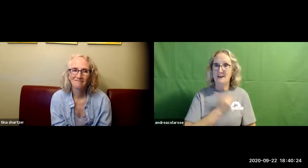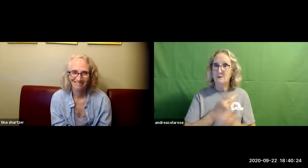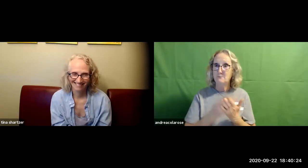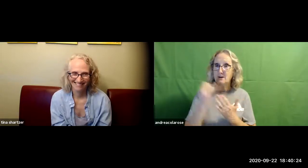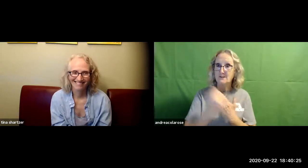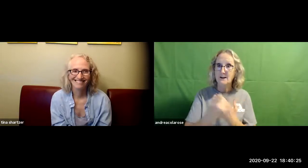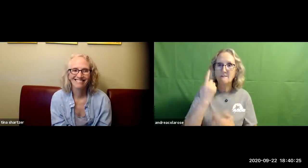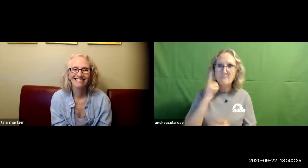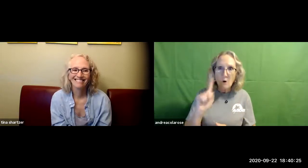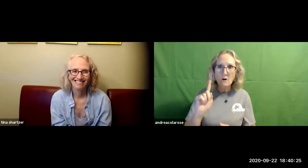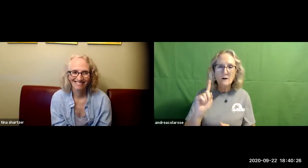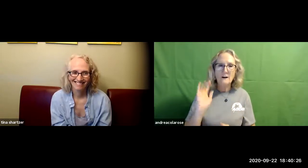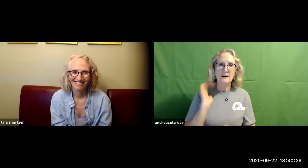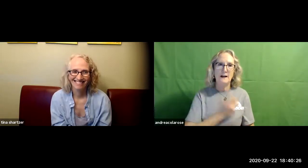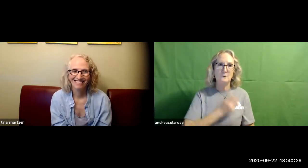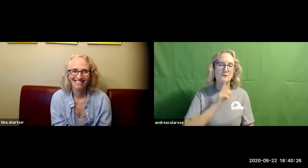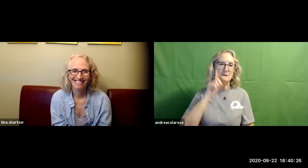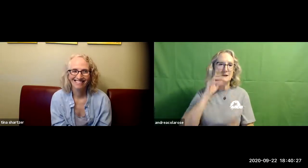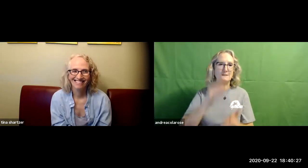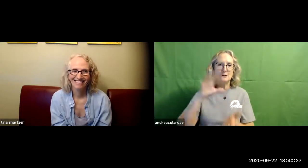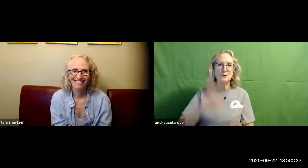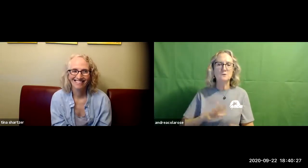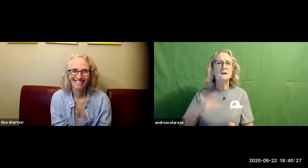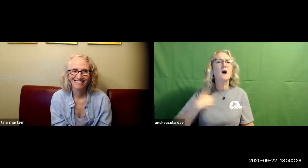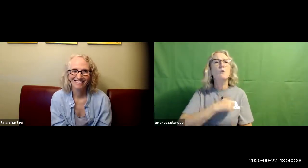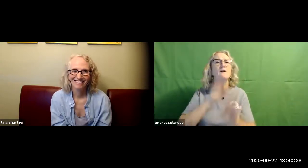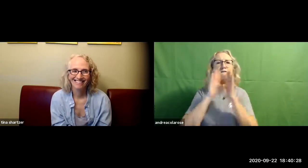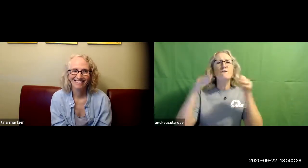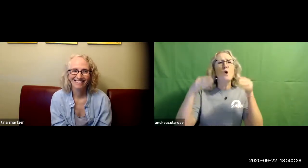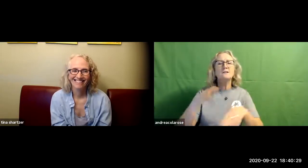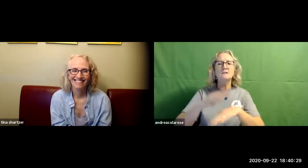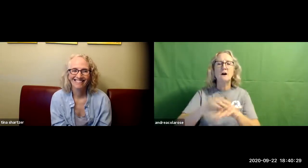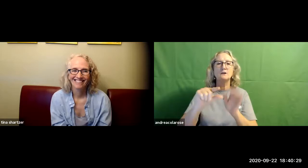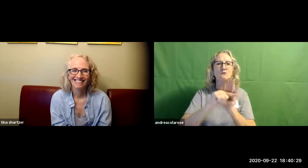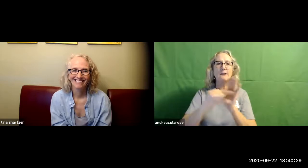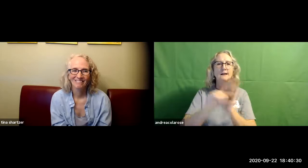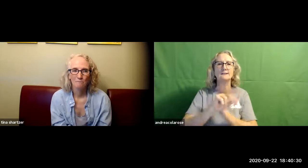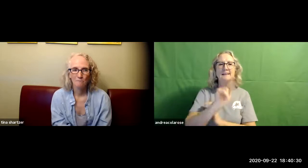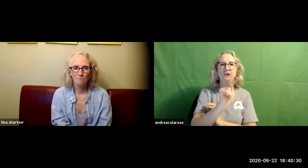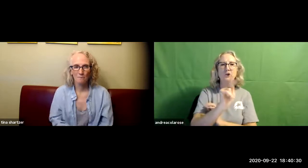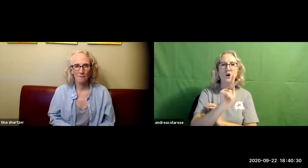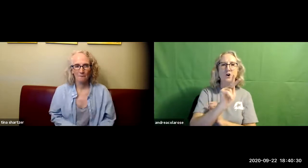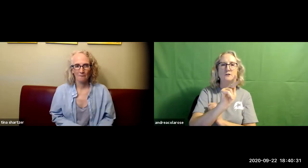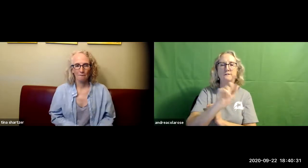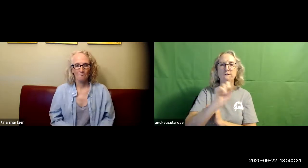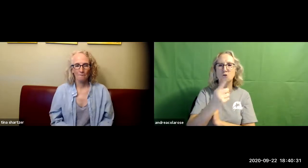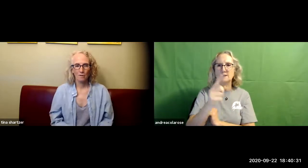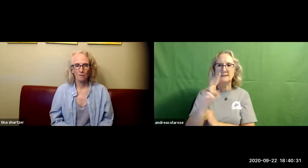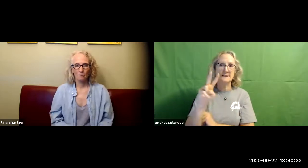and two that you'd be willing to be a part of our program to support our deaf students and we